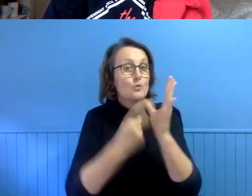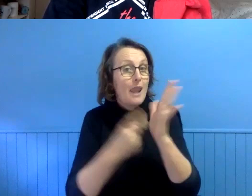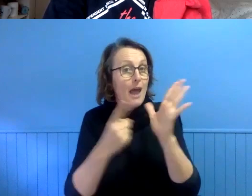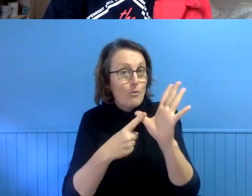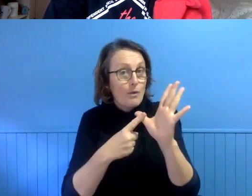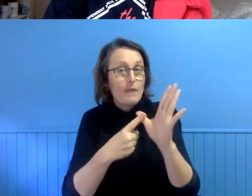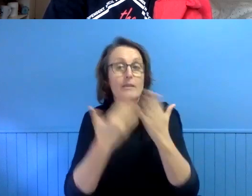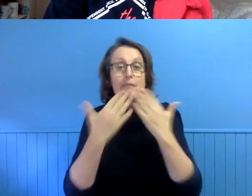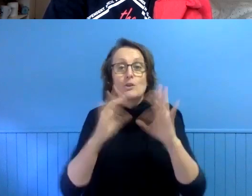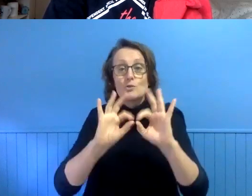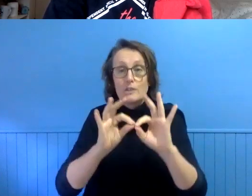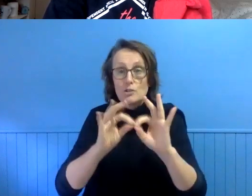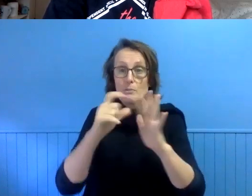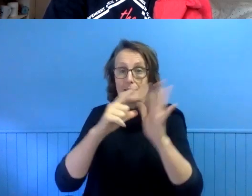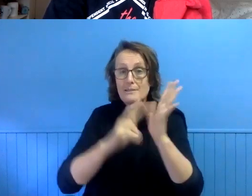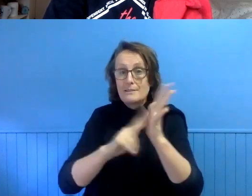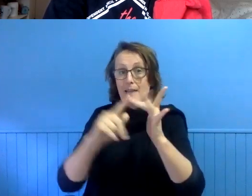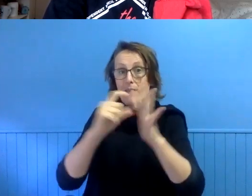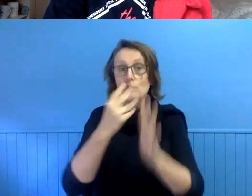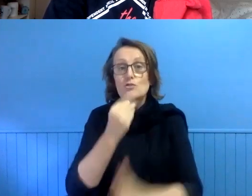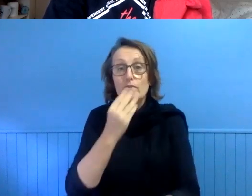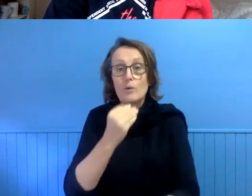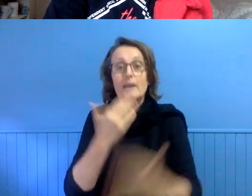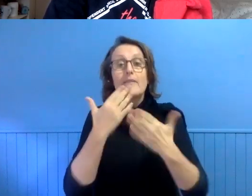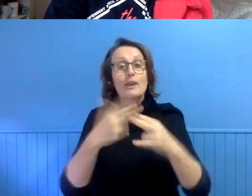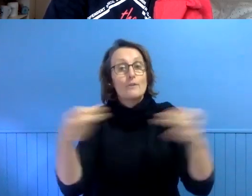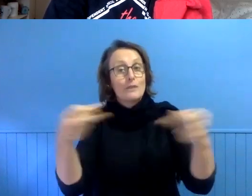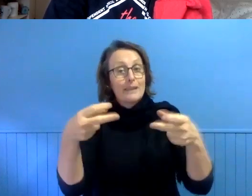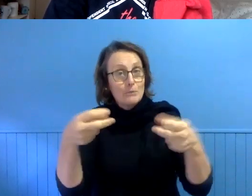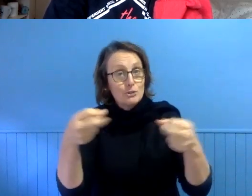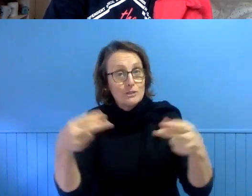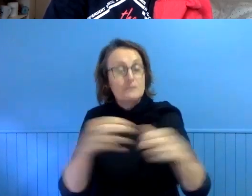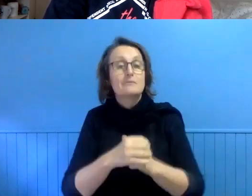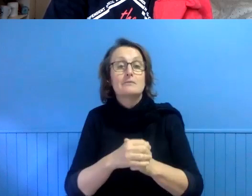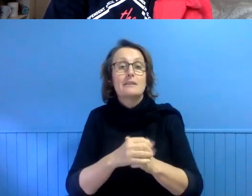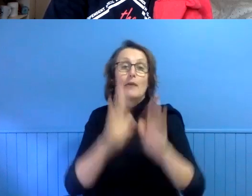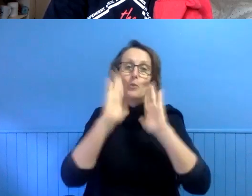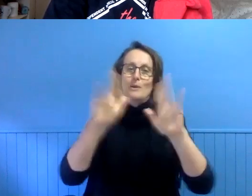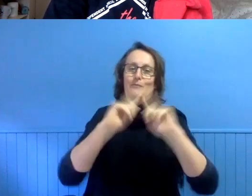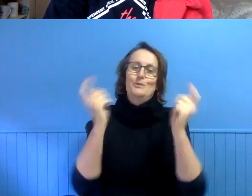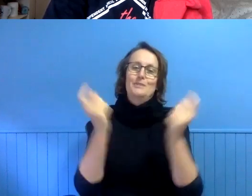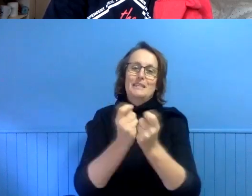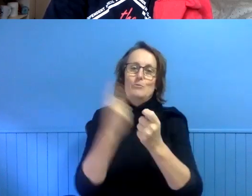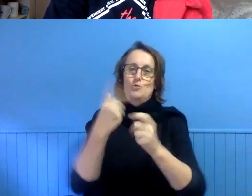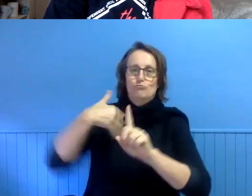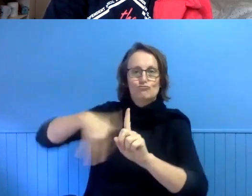interpreters-day and Siobhan and our live captioner and our wonderful team behind the scenes Laura, Kevin and Ian.